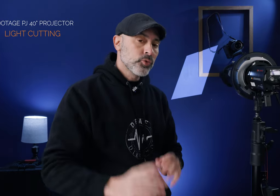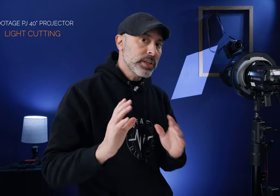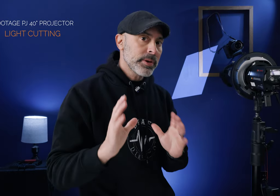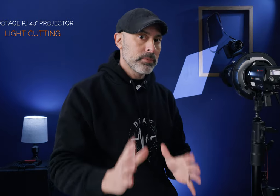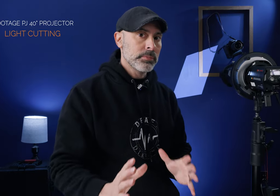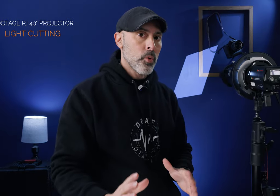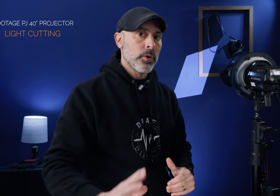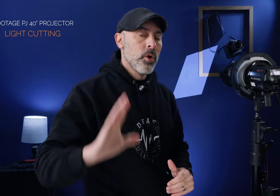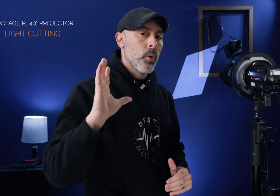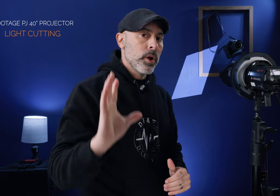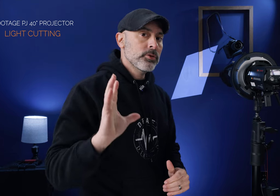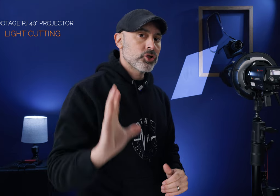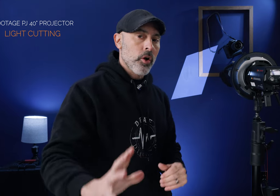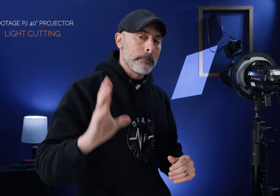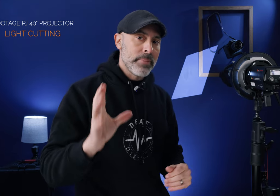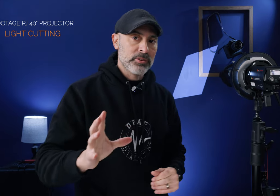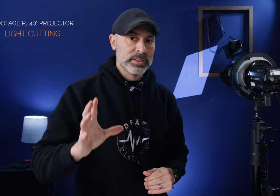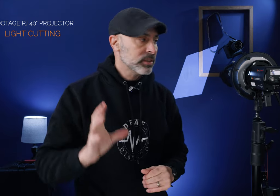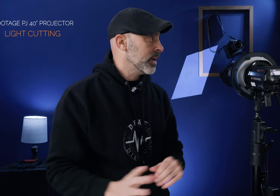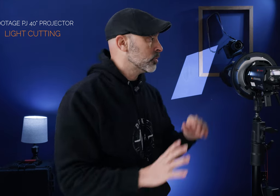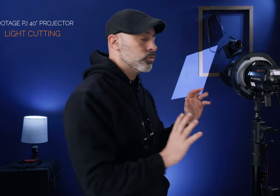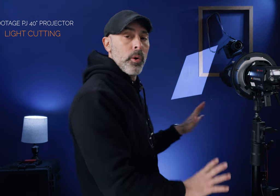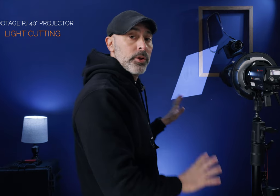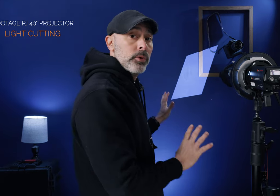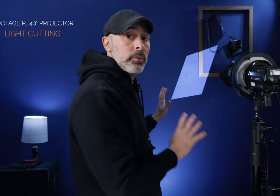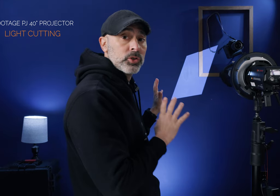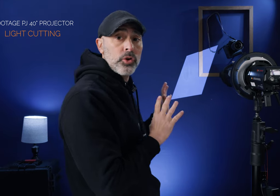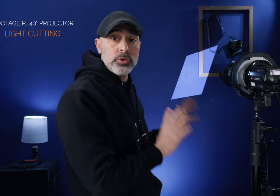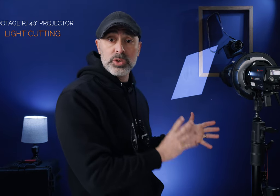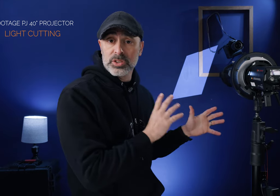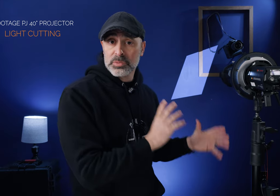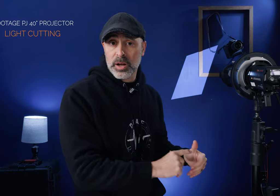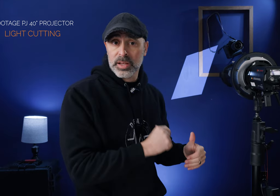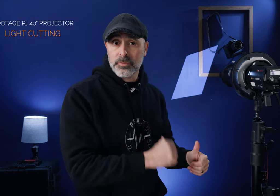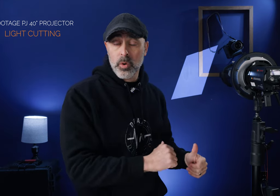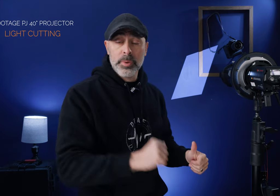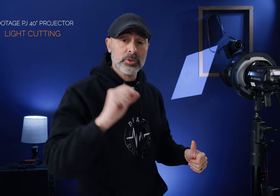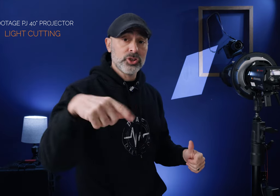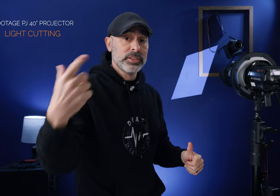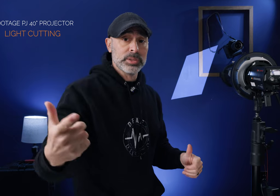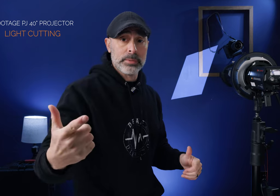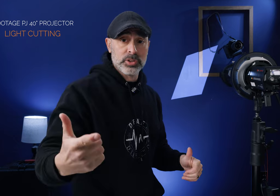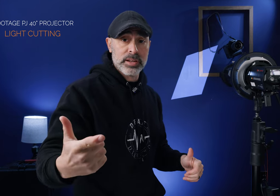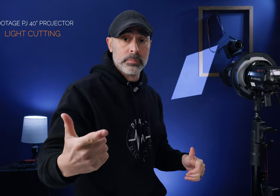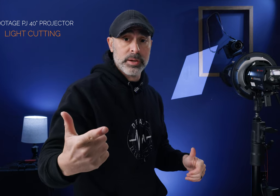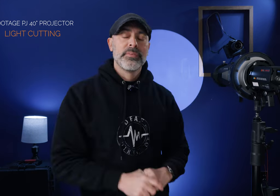really becomes important when you start bouncing the light which is what you really want to start using this Spotlight for I'm going to go and show you some examples of that in a minute now